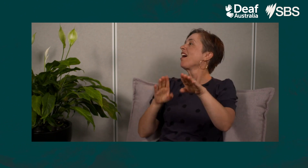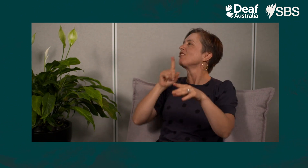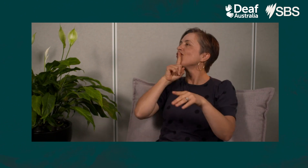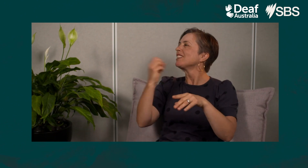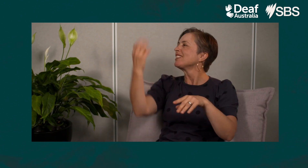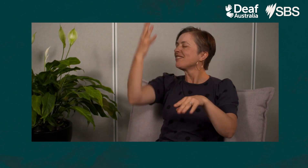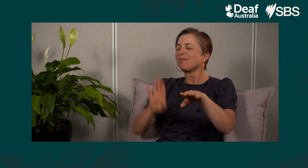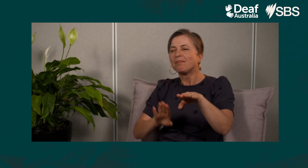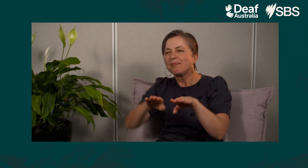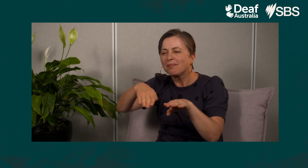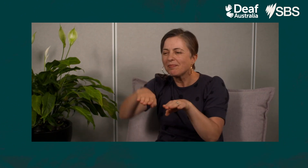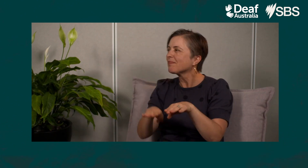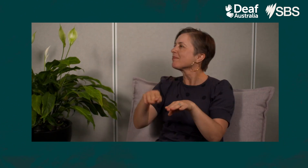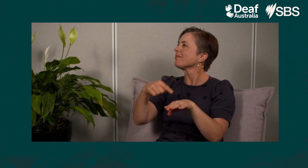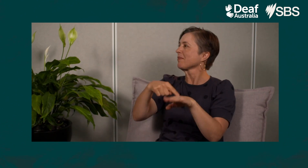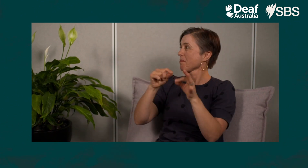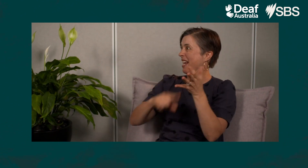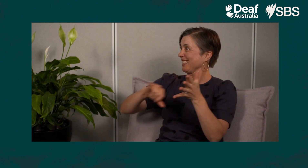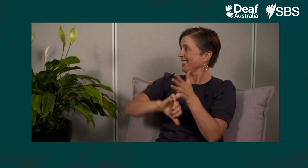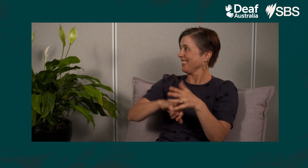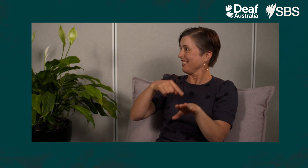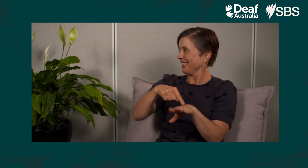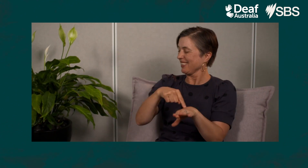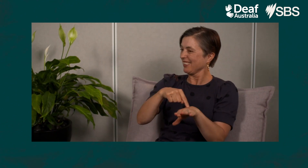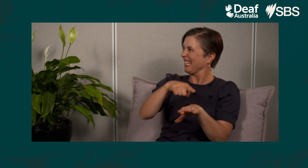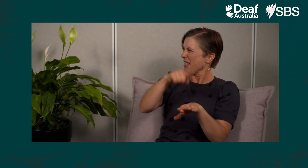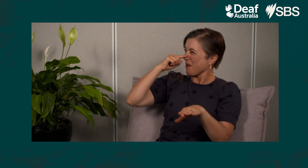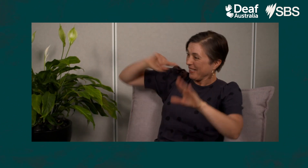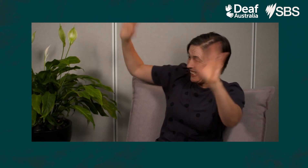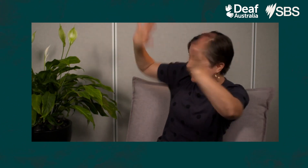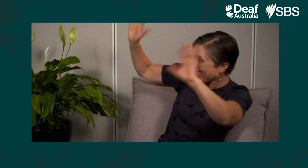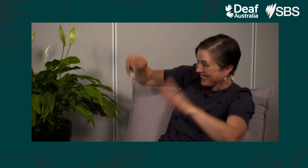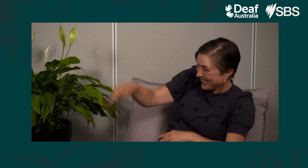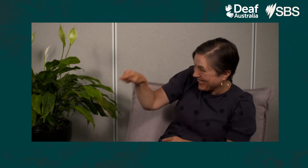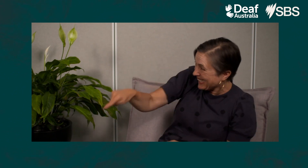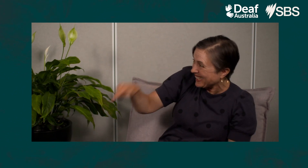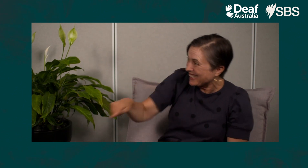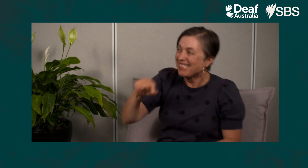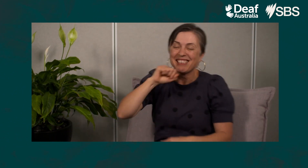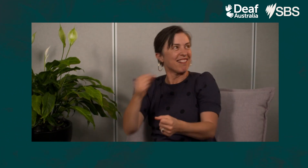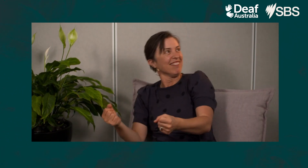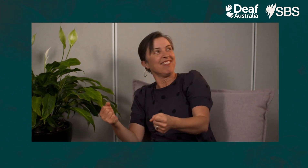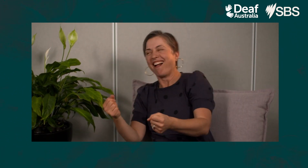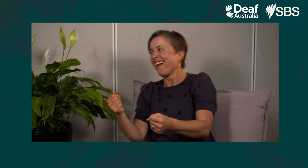He stopped at a light and a bus pulled up beside him. People in the bus were waving and pointing at him, and he thought that the people